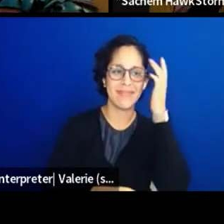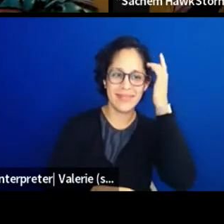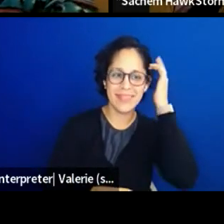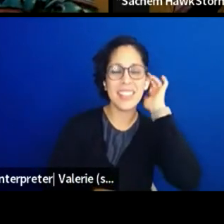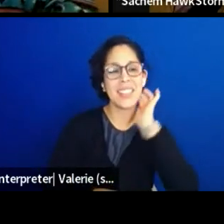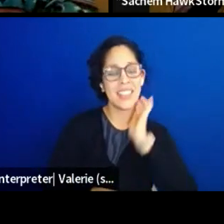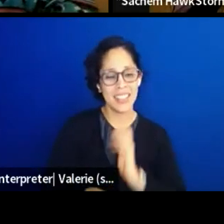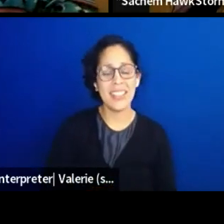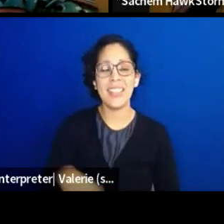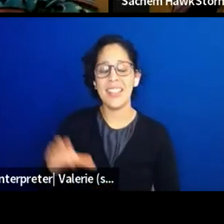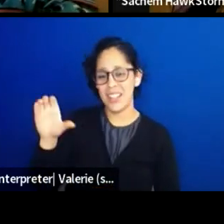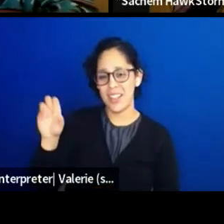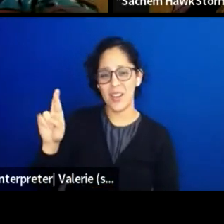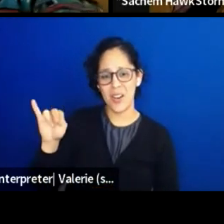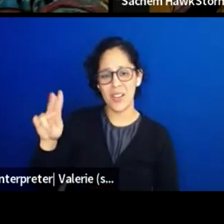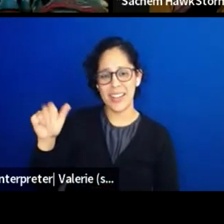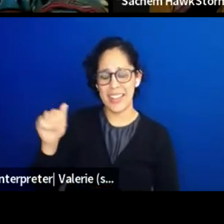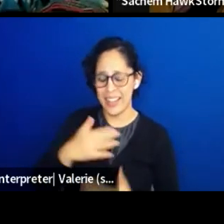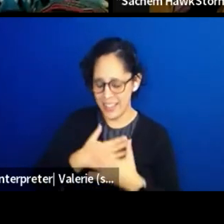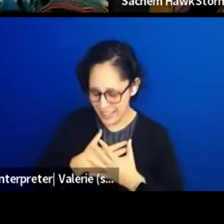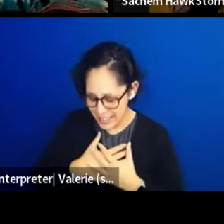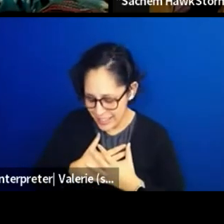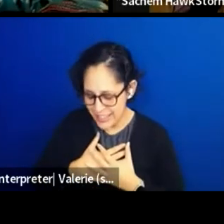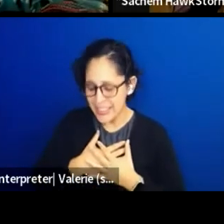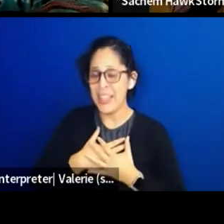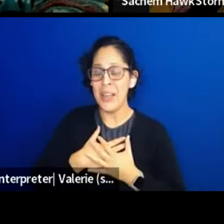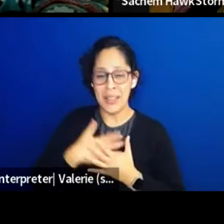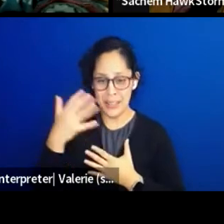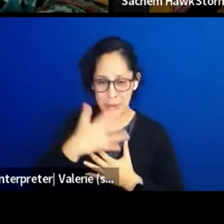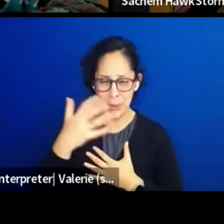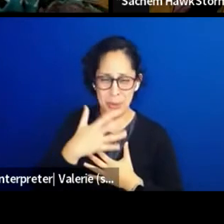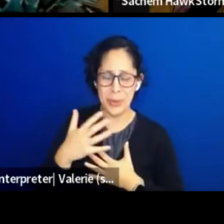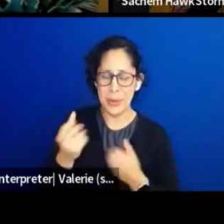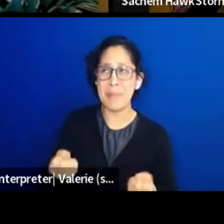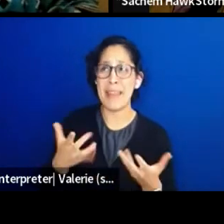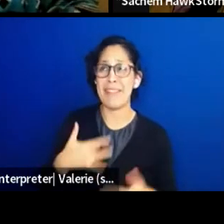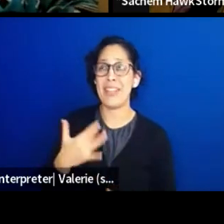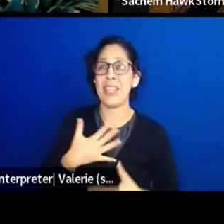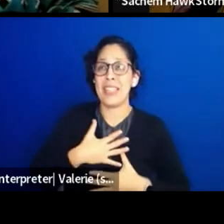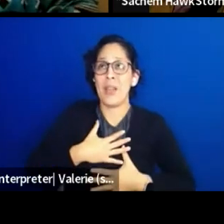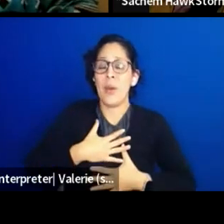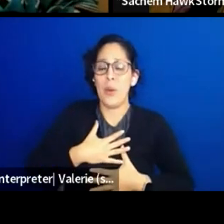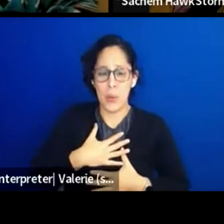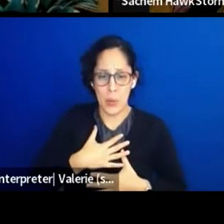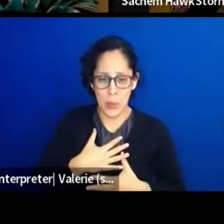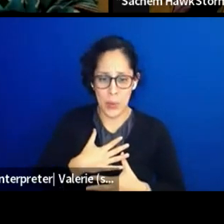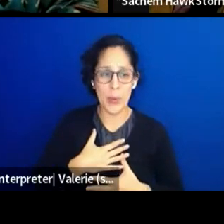Oh my goodness, sorry, feelings and things. Thank you for sharing that story.